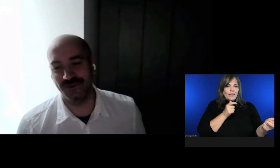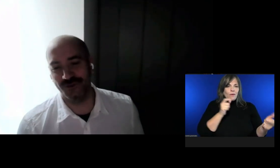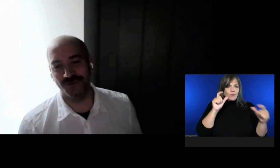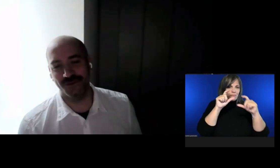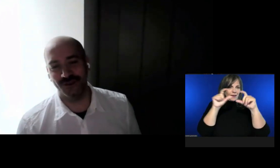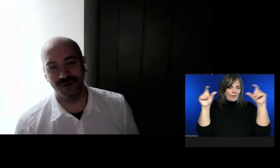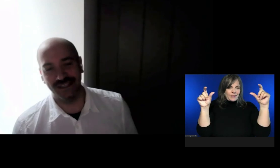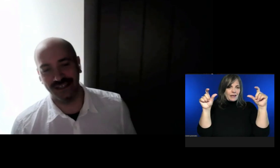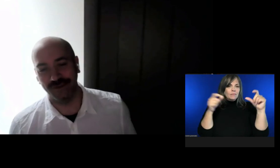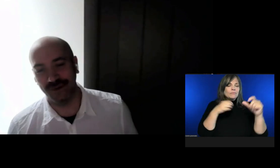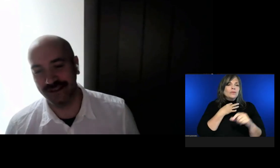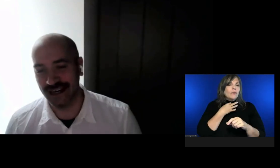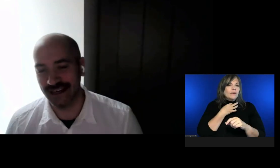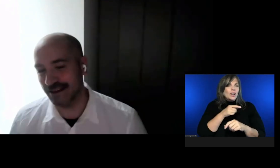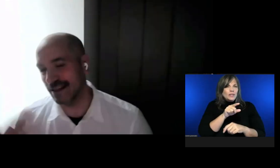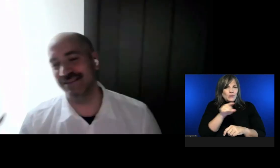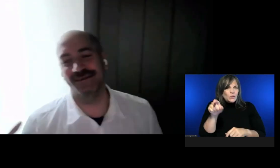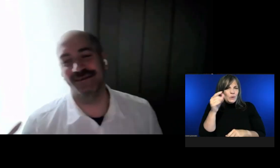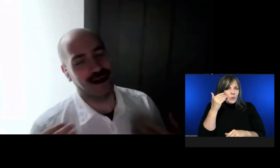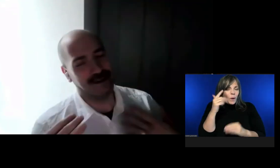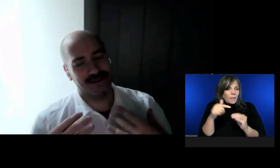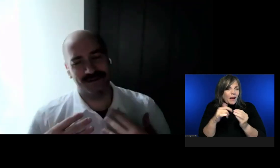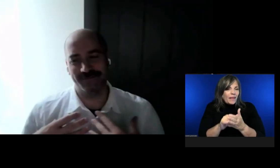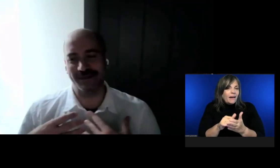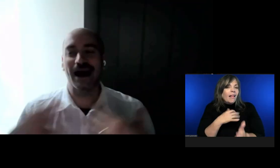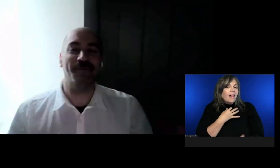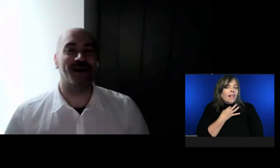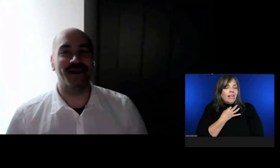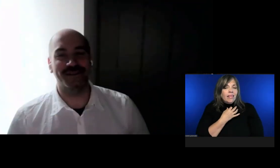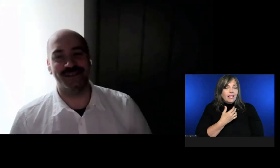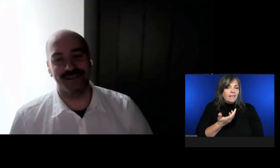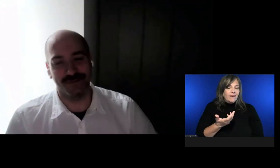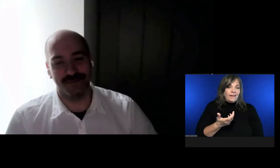But I was wondering if you knew anything about that. That's a hypothesis.